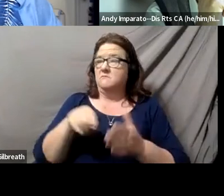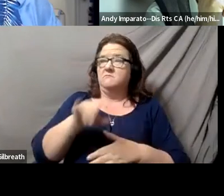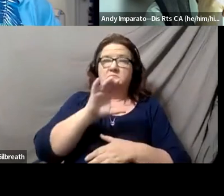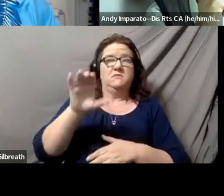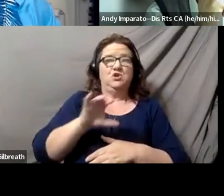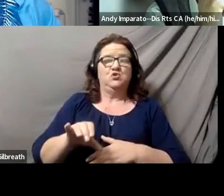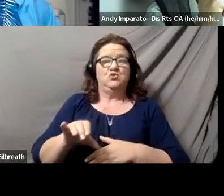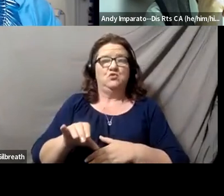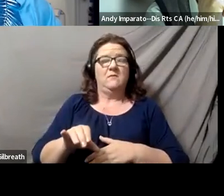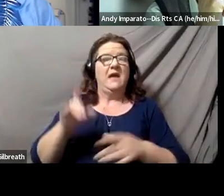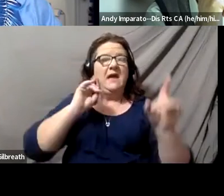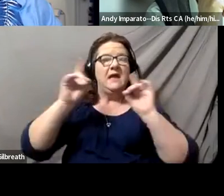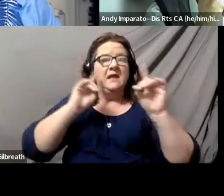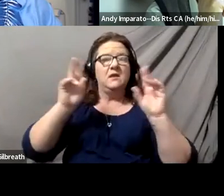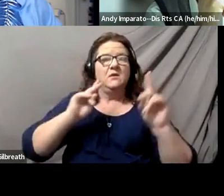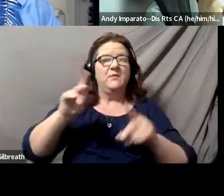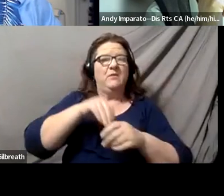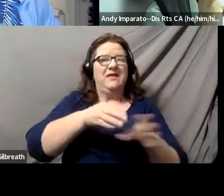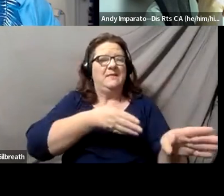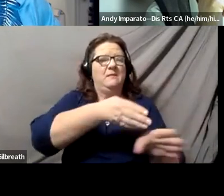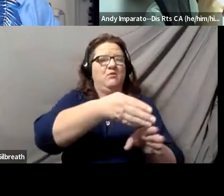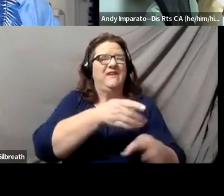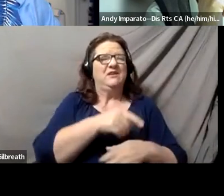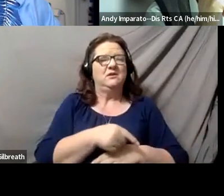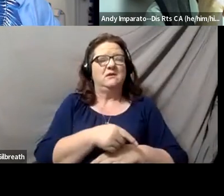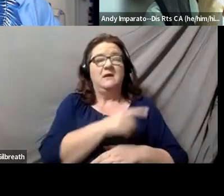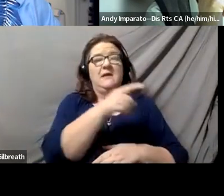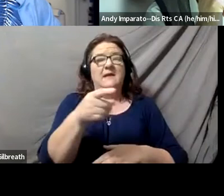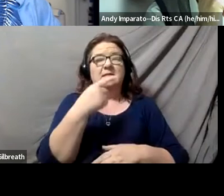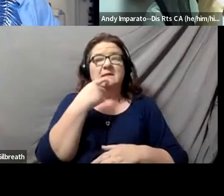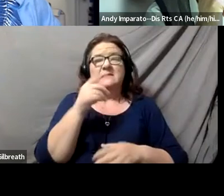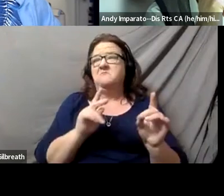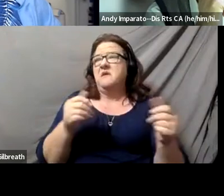hear people who are in the professions, saying that people are afraid of disclosing.